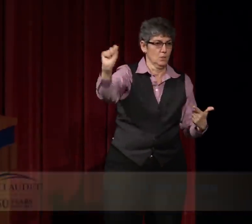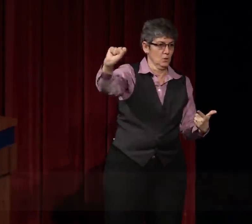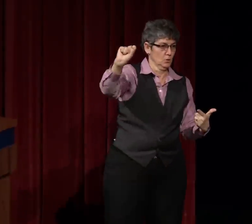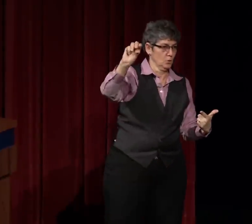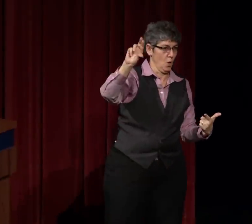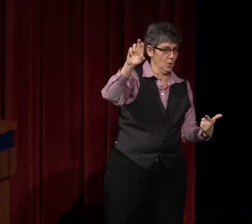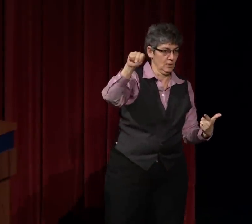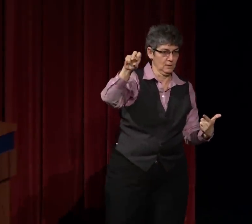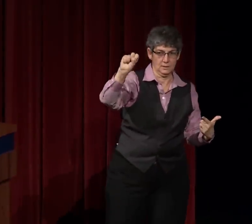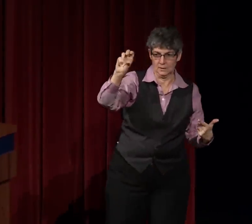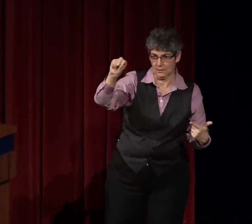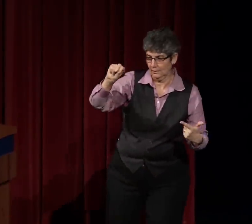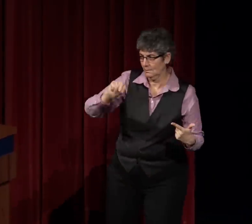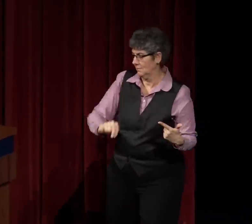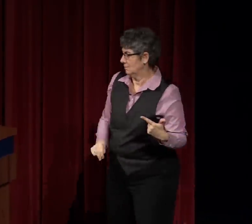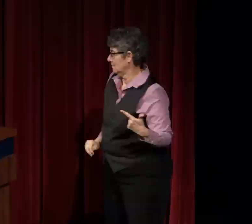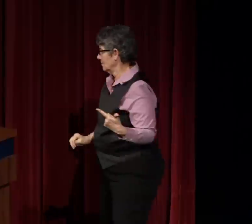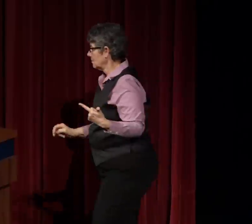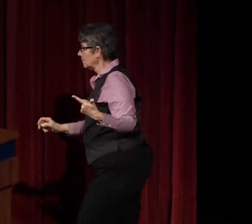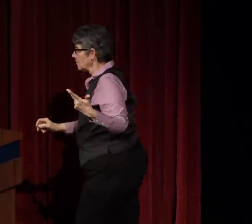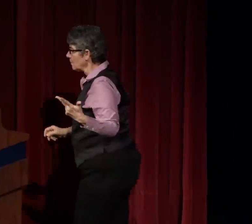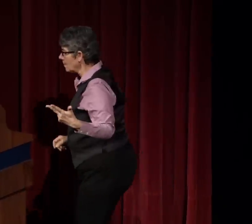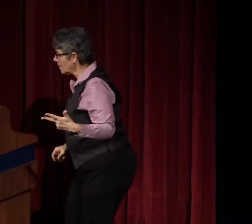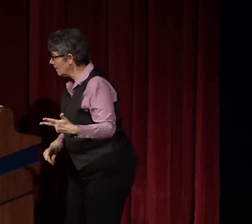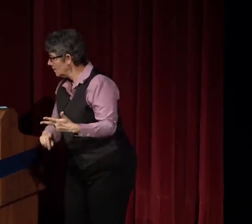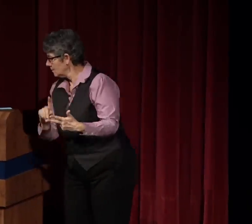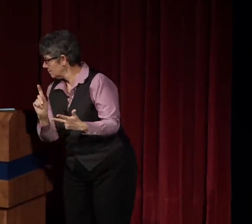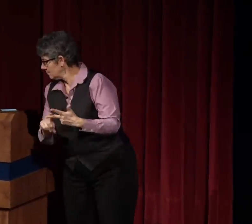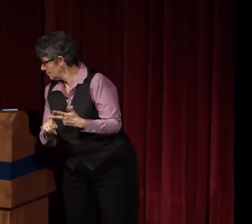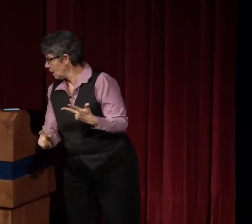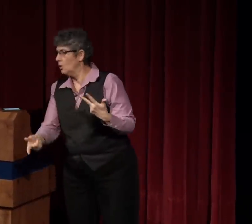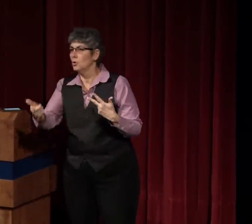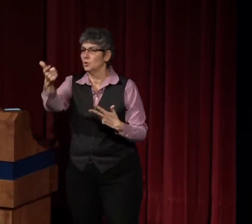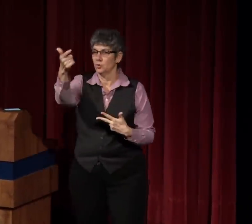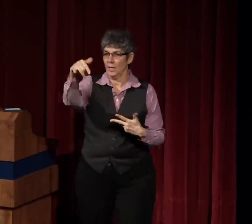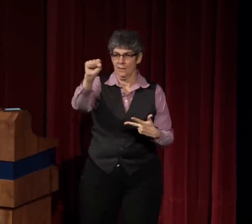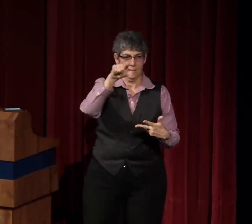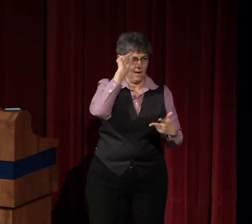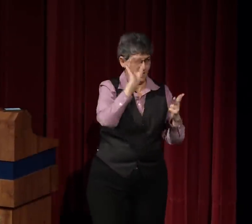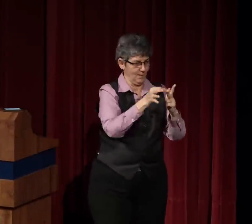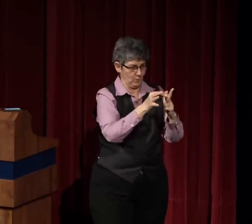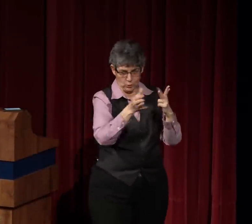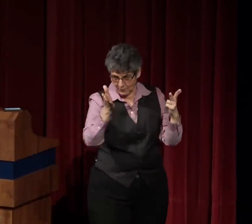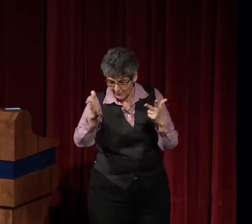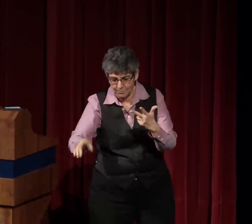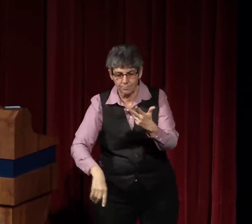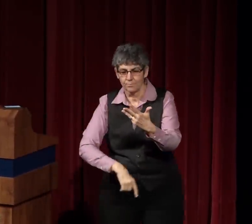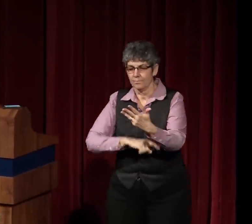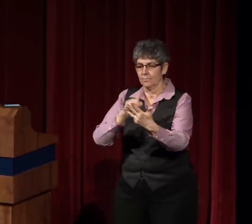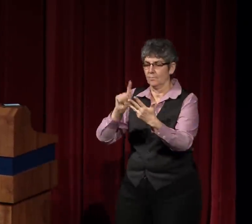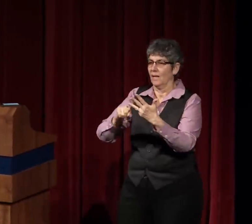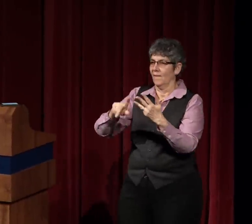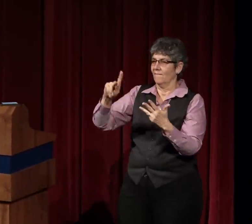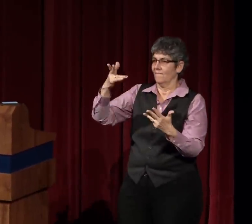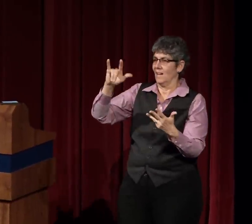Purple, Sorenson, Gallaudet Interpreting Service,